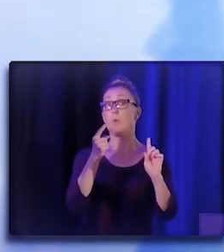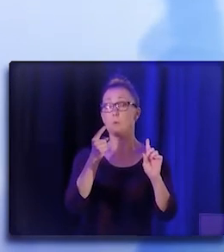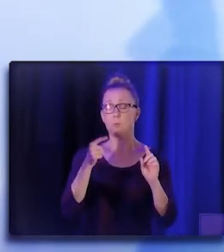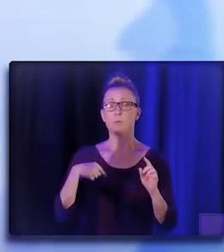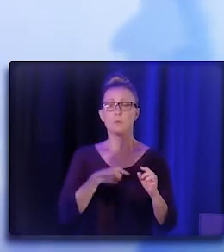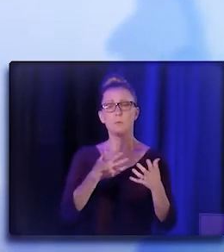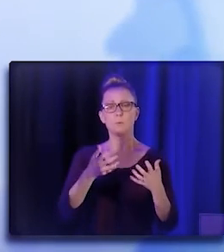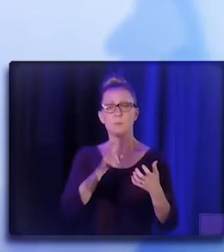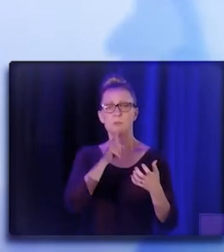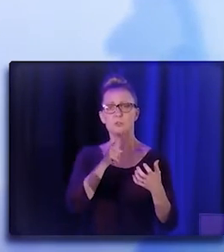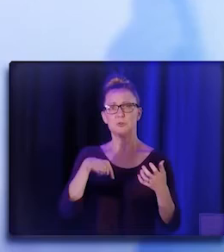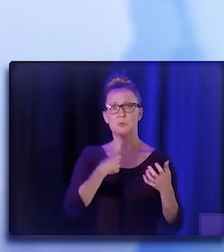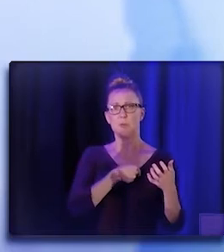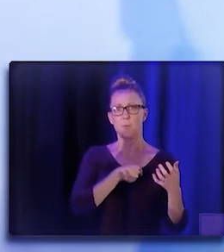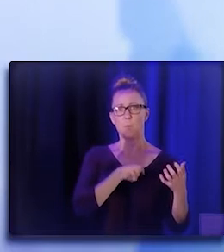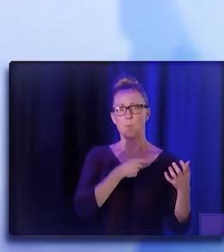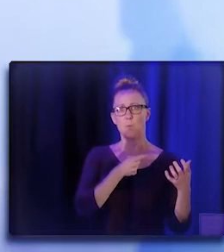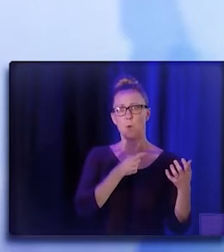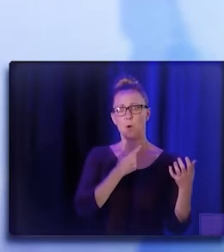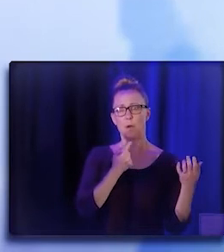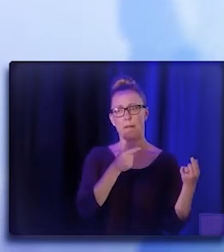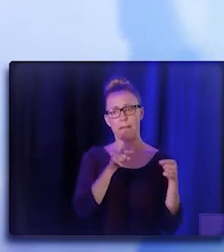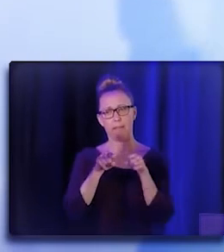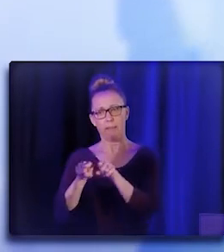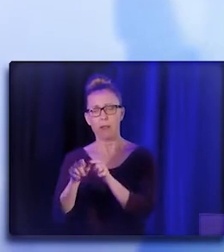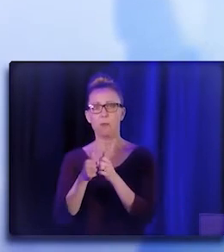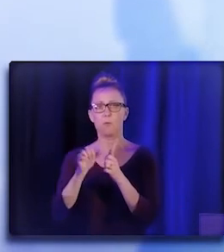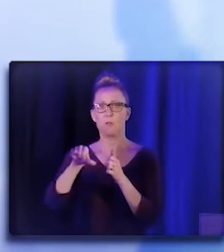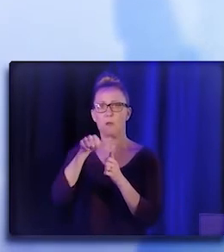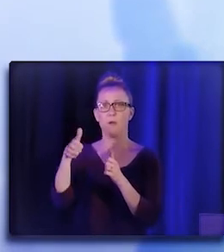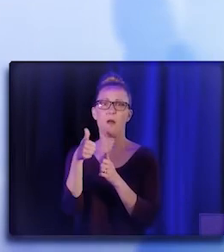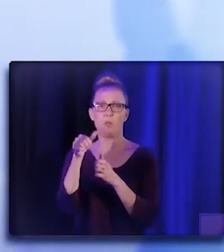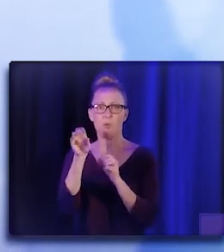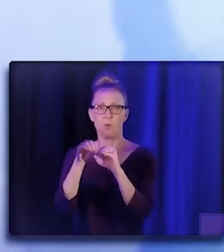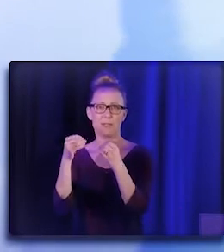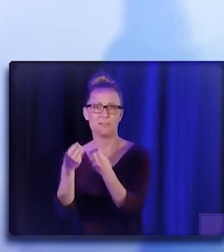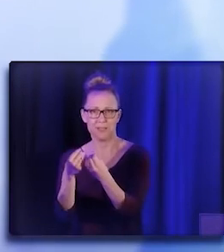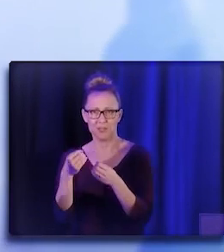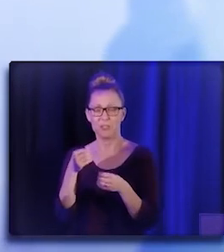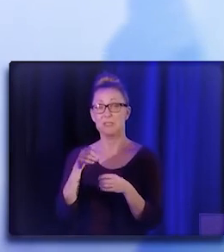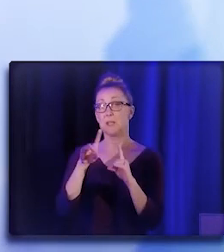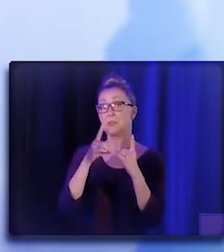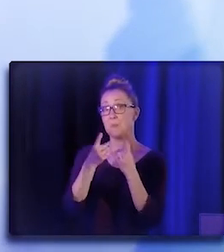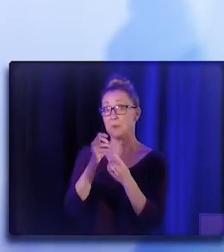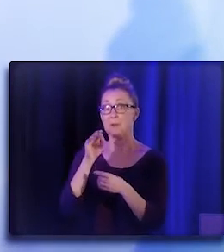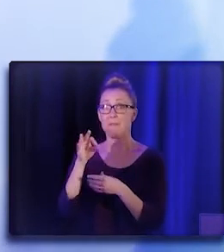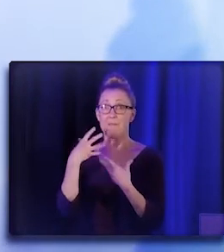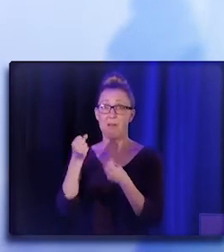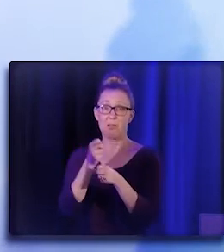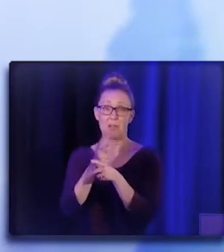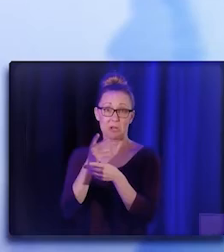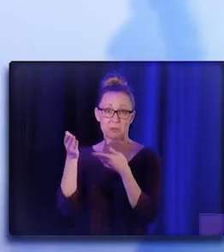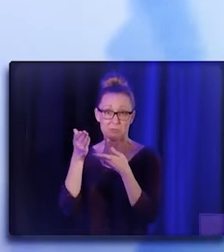that we are aligning closely with our sibling organization and the Department of Healthcare Services to ensure that the training